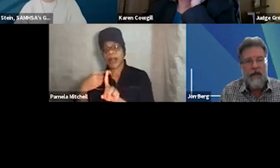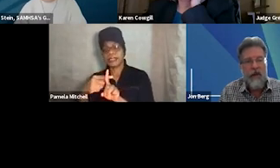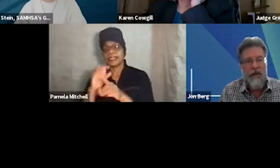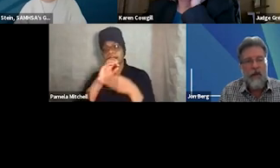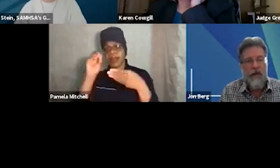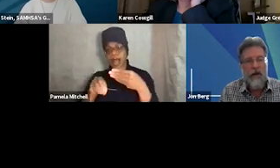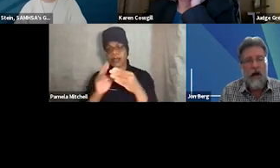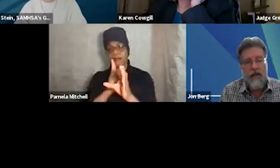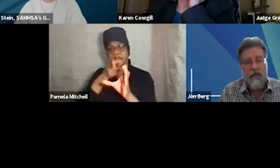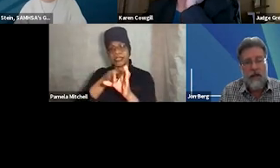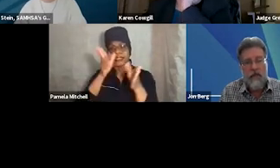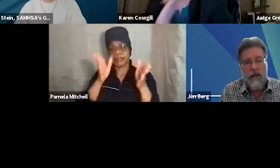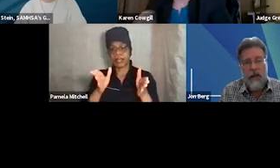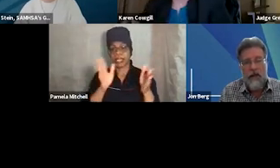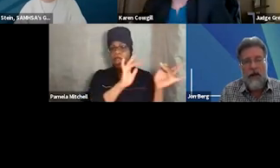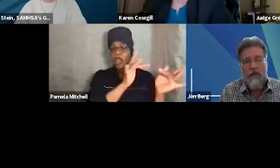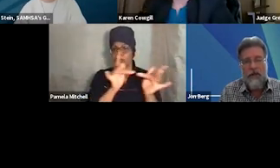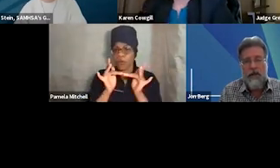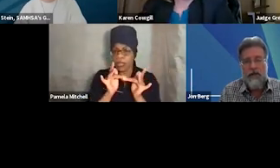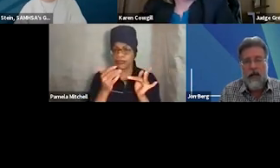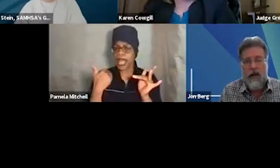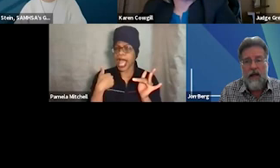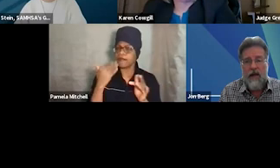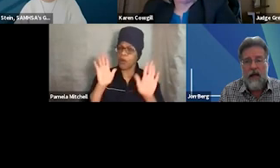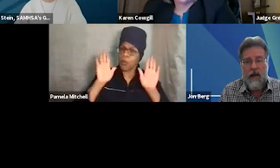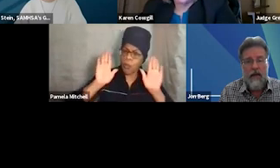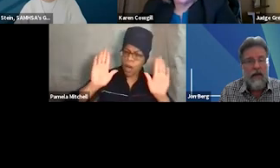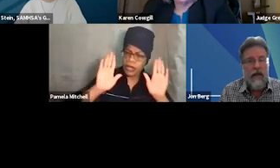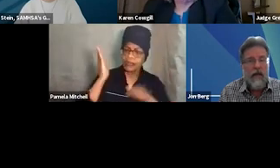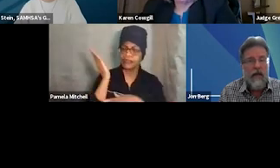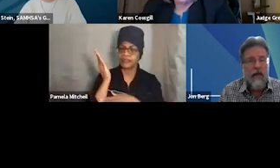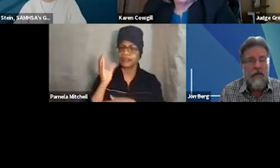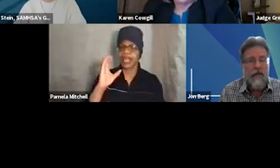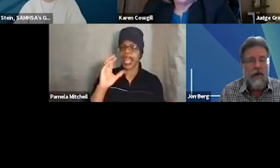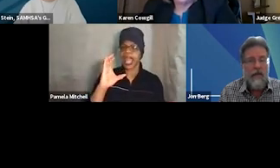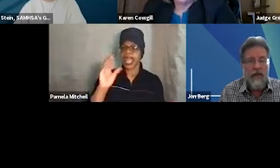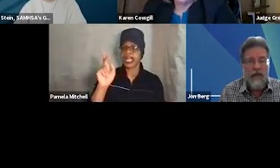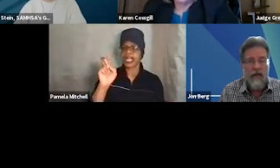In this webinar, our awesome and great presenters Karen Cowgill and the Honorable Greg Pinski,